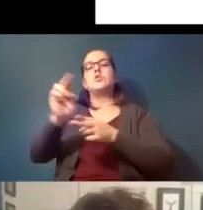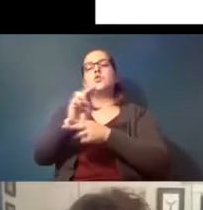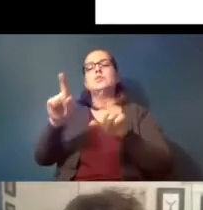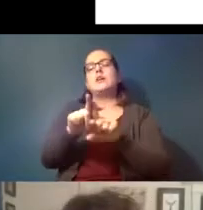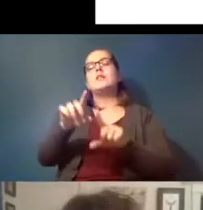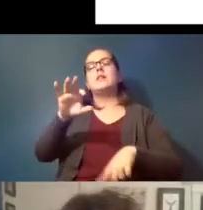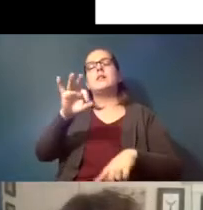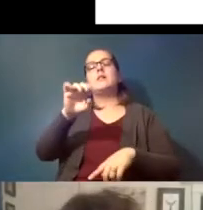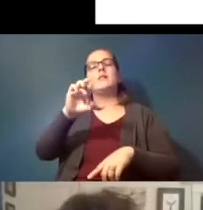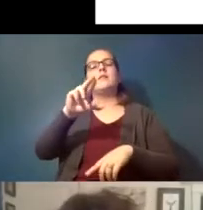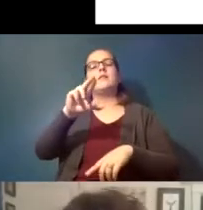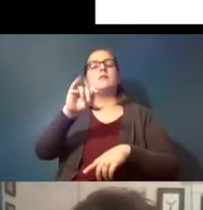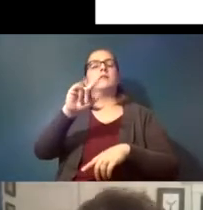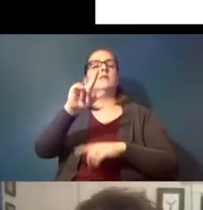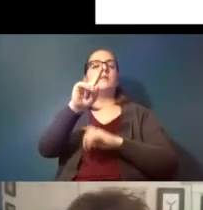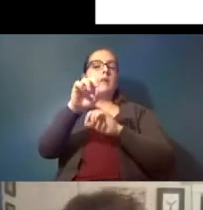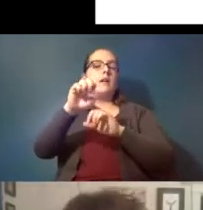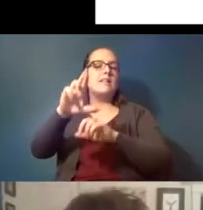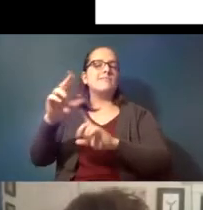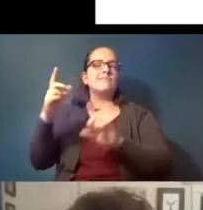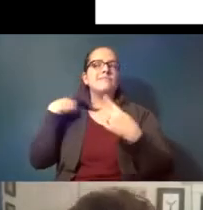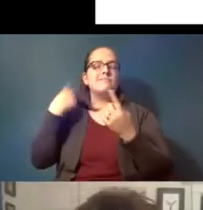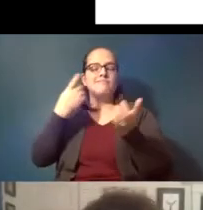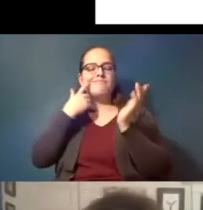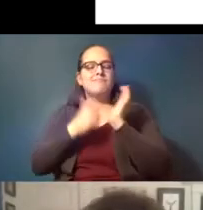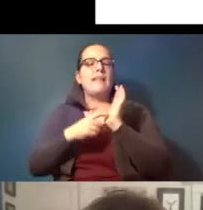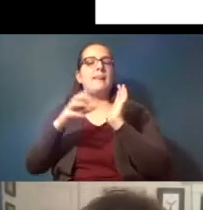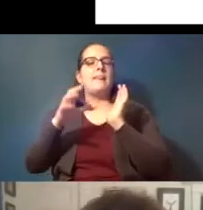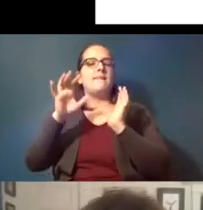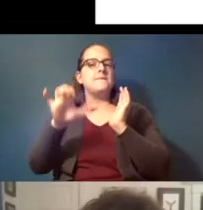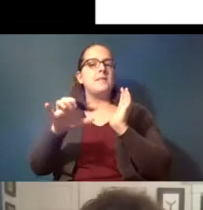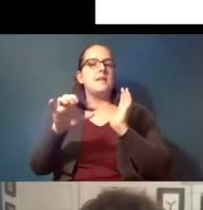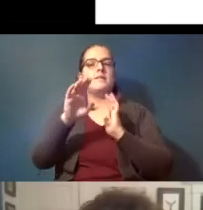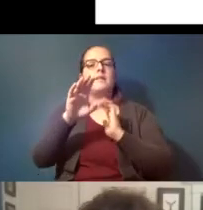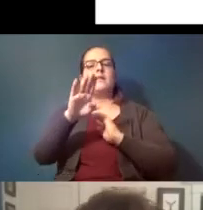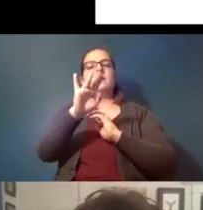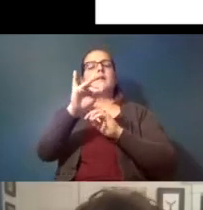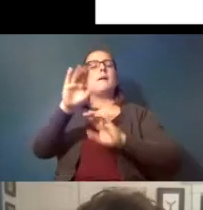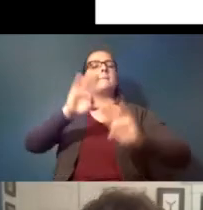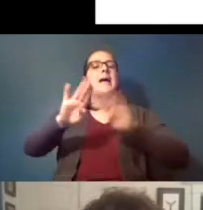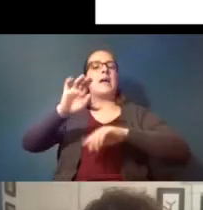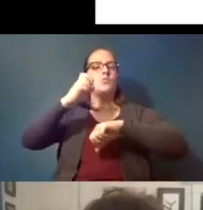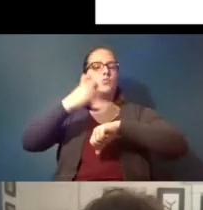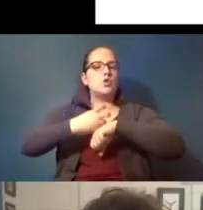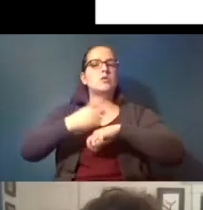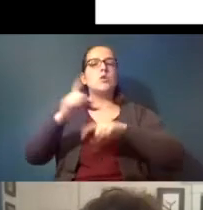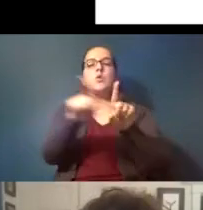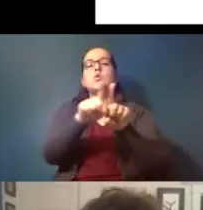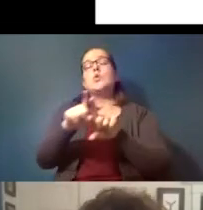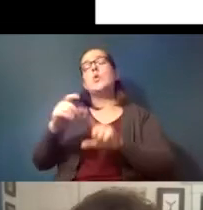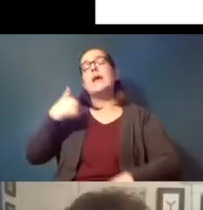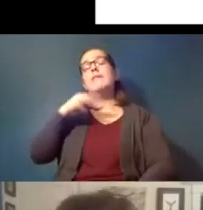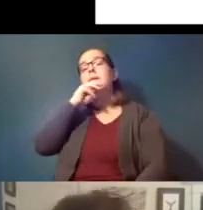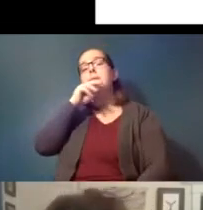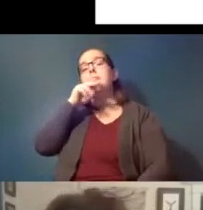and it's been discovered that that those biosolids also have microplastics in them that settle out